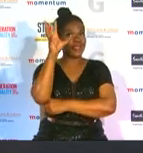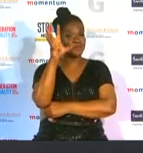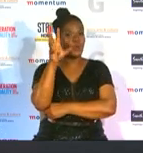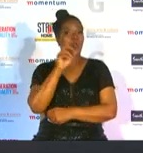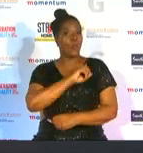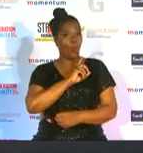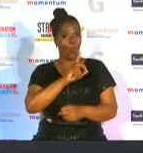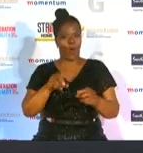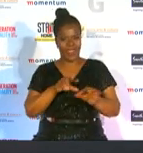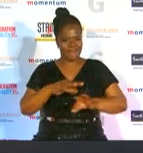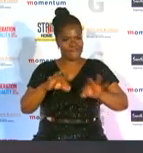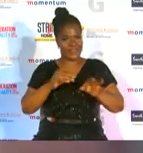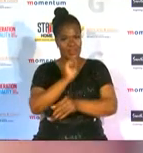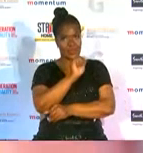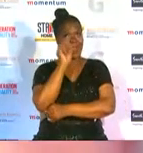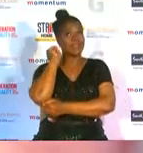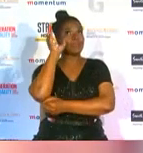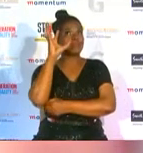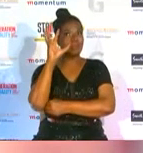and creates awareness around everyday life issues